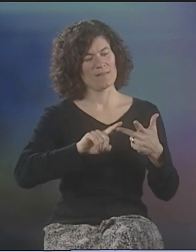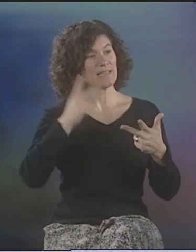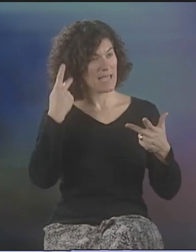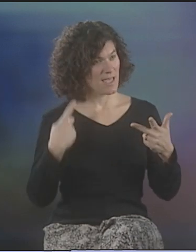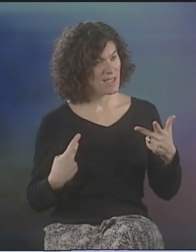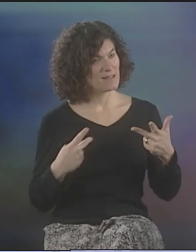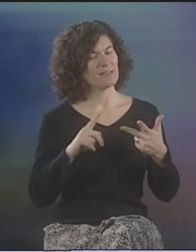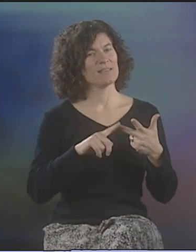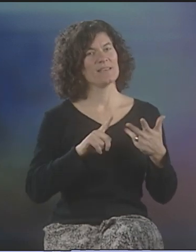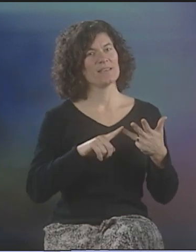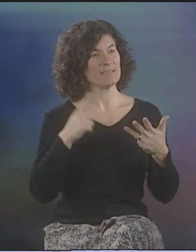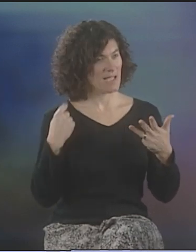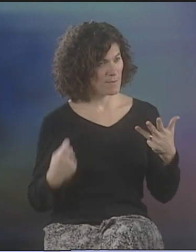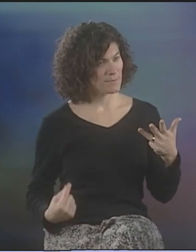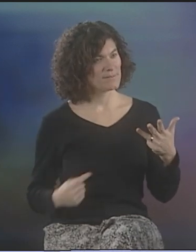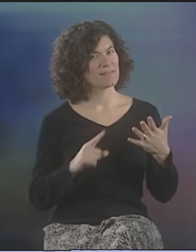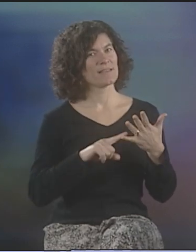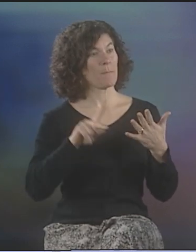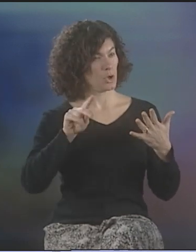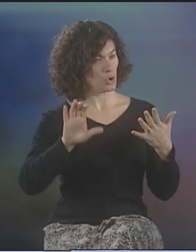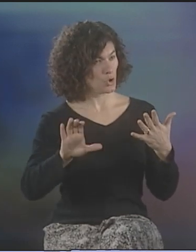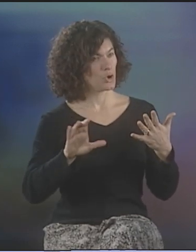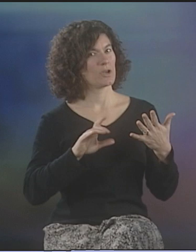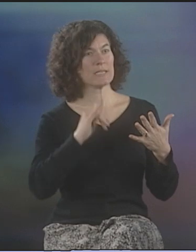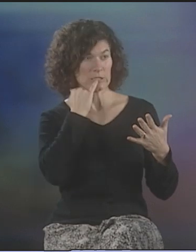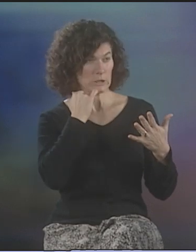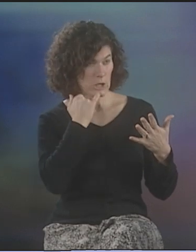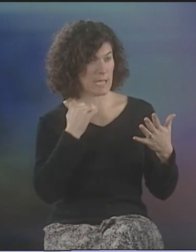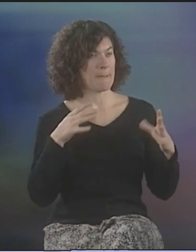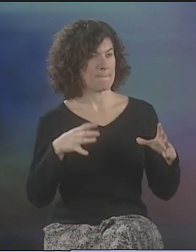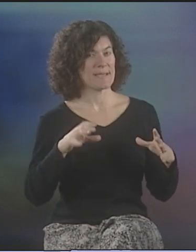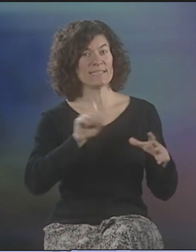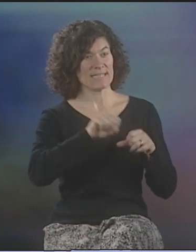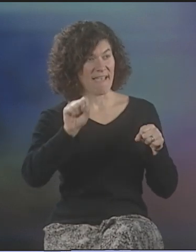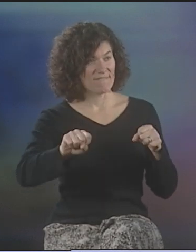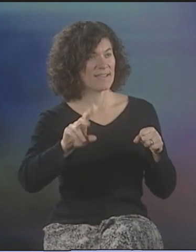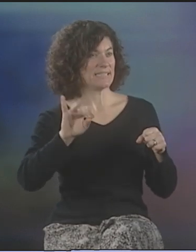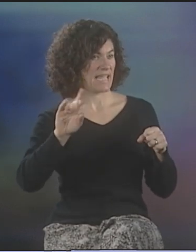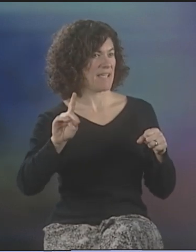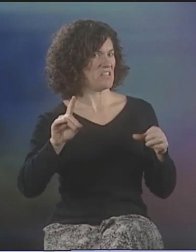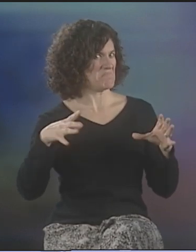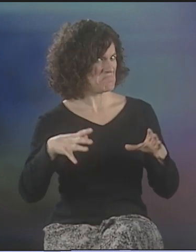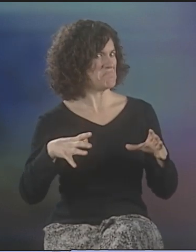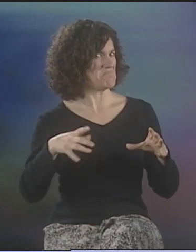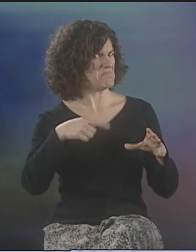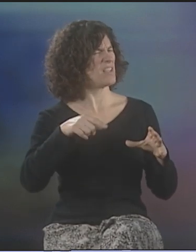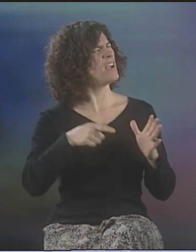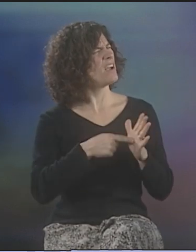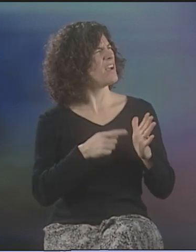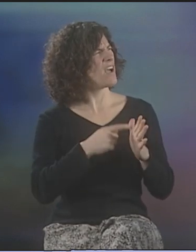KENNY. DEBBIE. PETER COOK. JIM. STEFFA. DAVID.